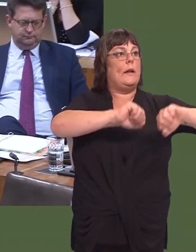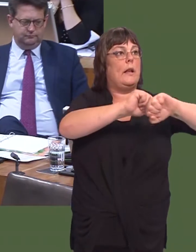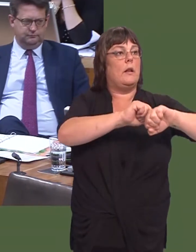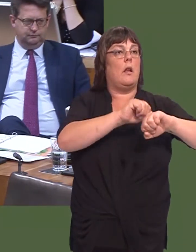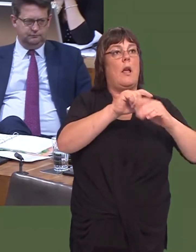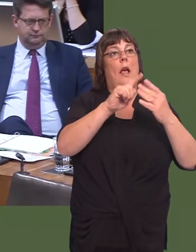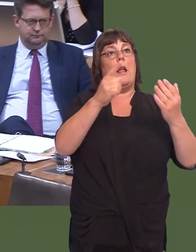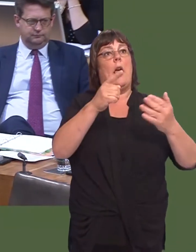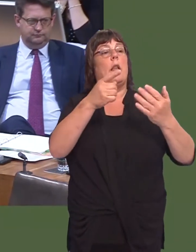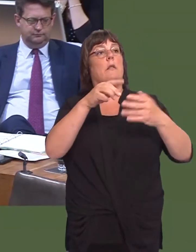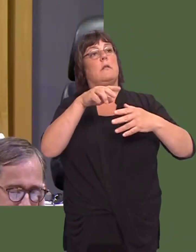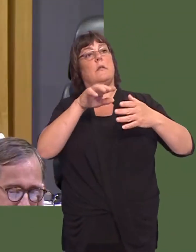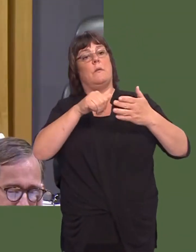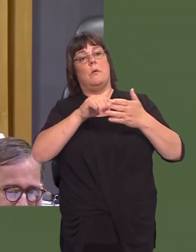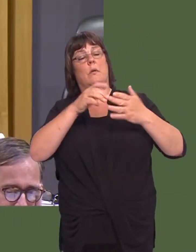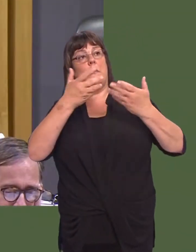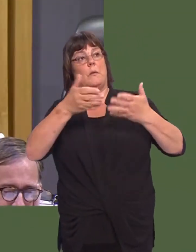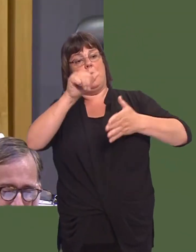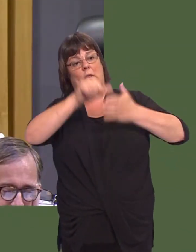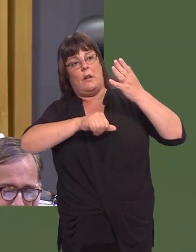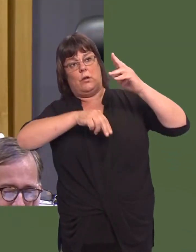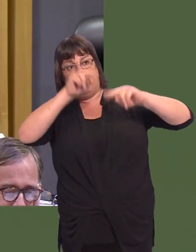This is the lowest the health board has been since the standard was introduced in April